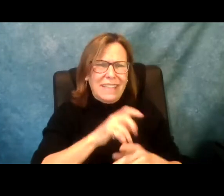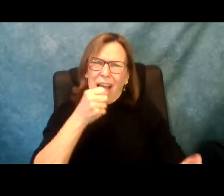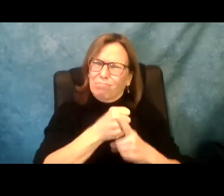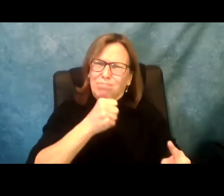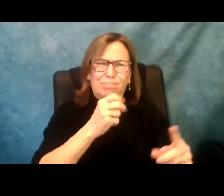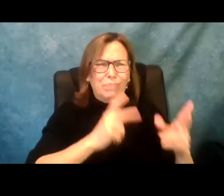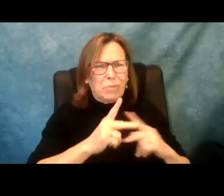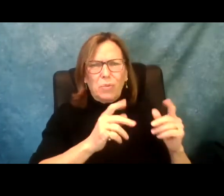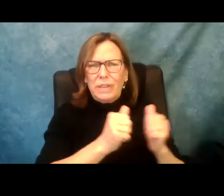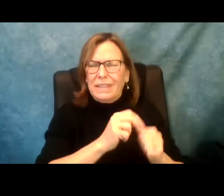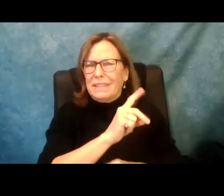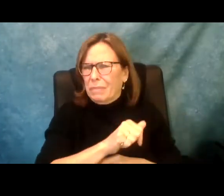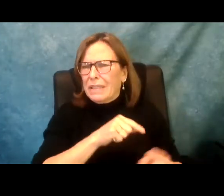pay for home care. This is by far the biggest issue of